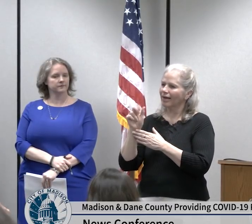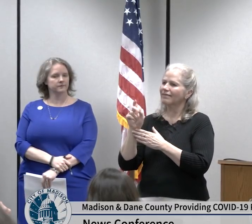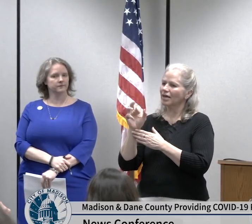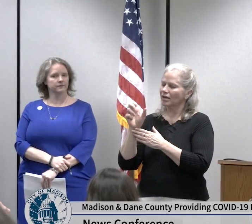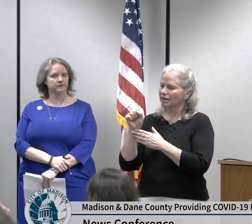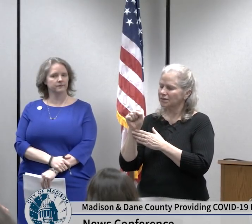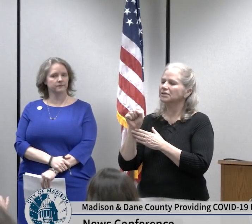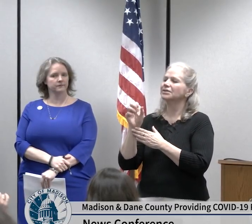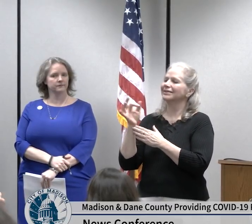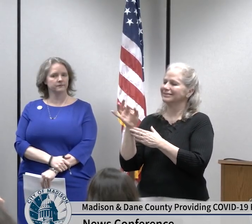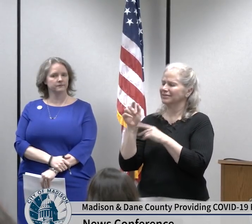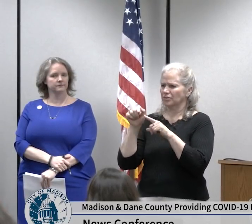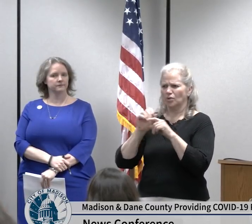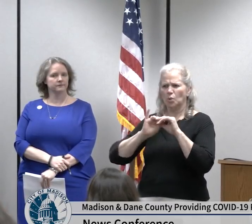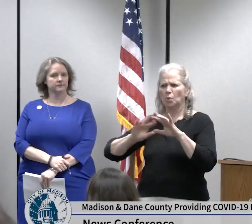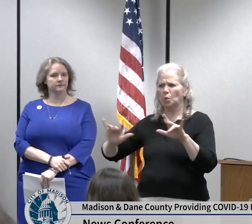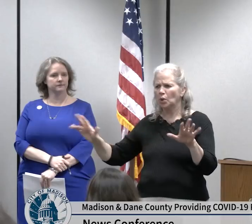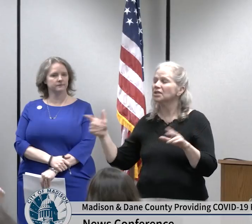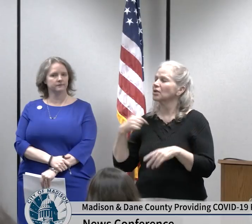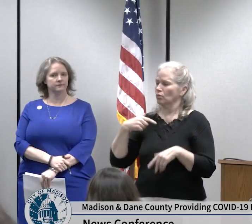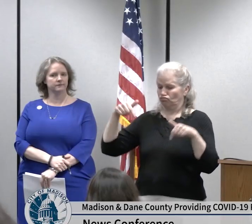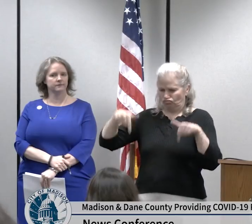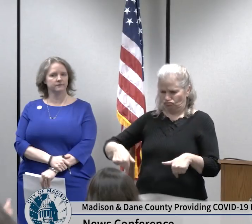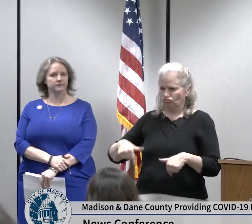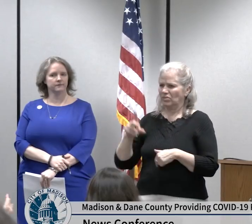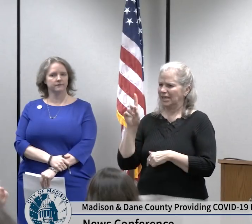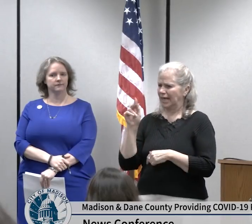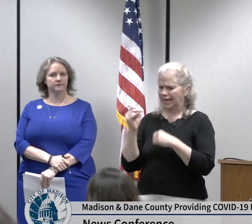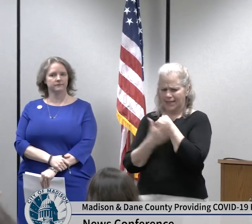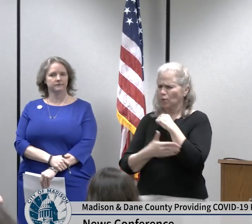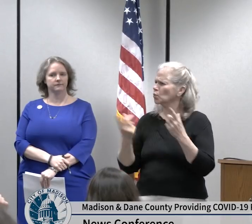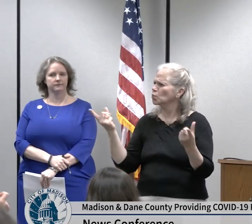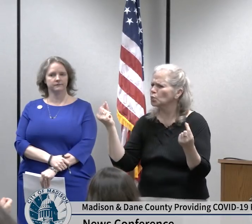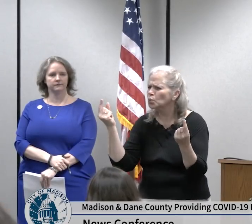actively planning should the need arise for us to adjust operations if community